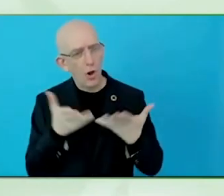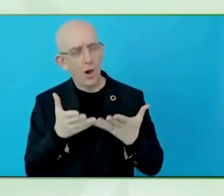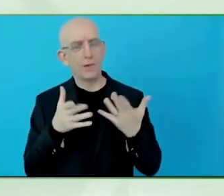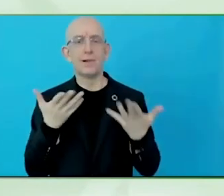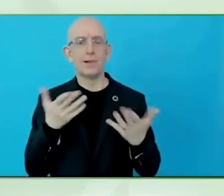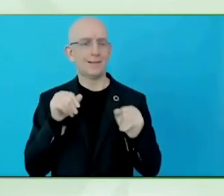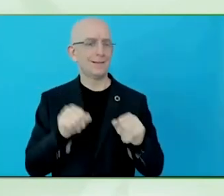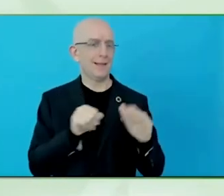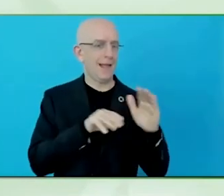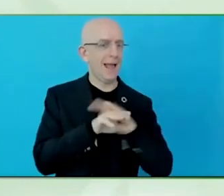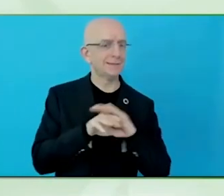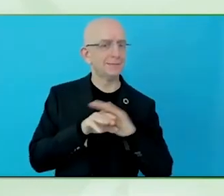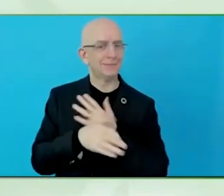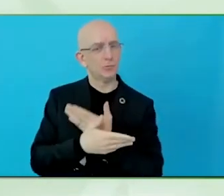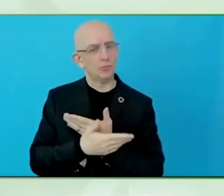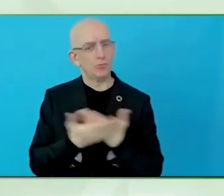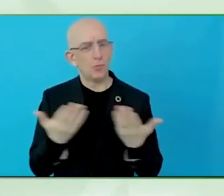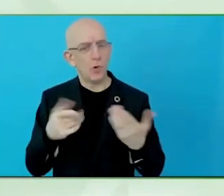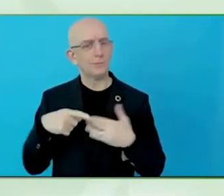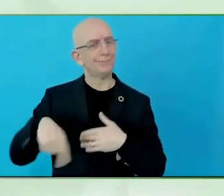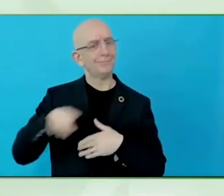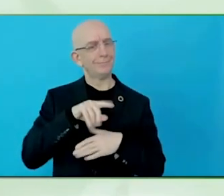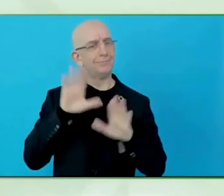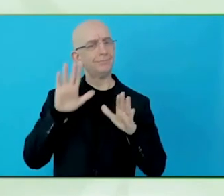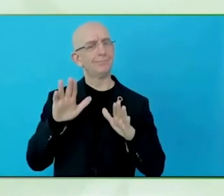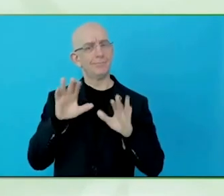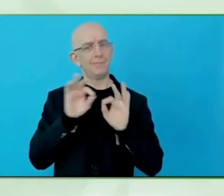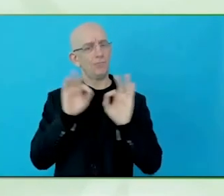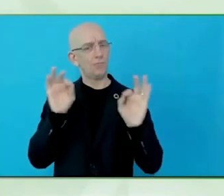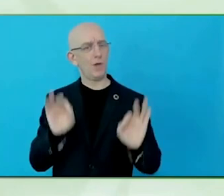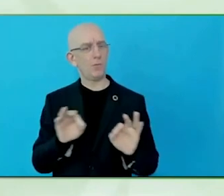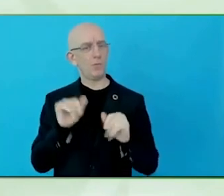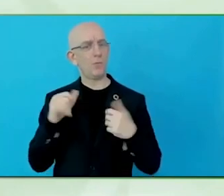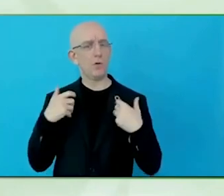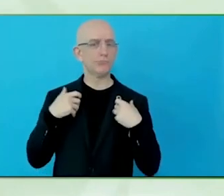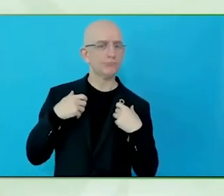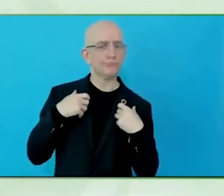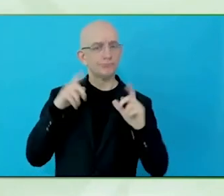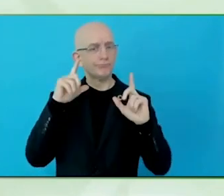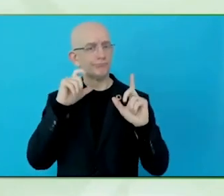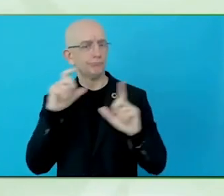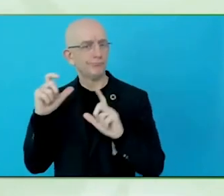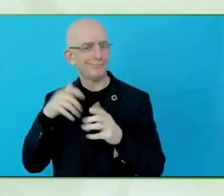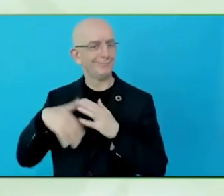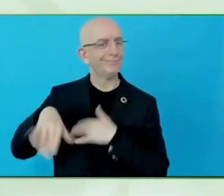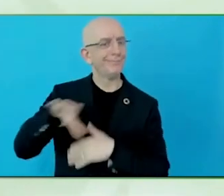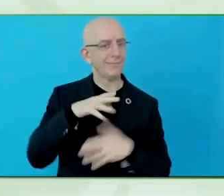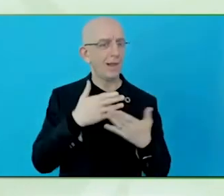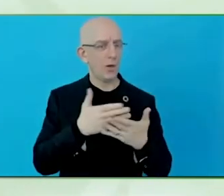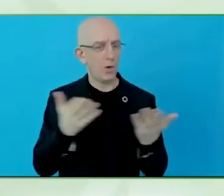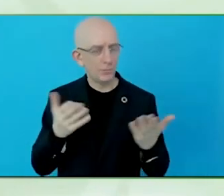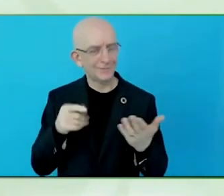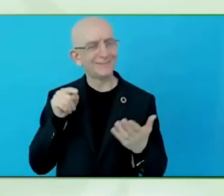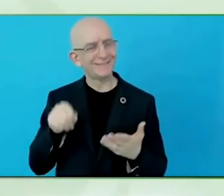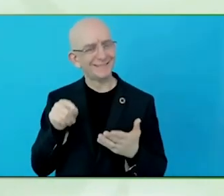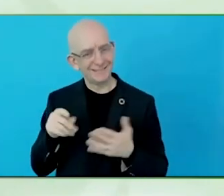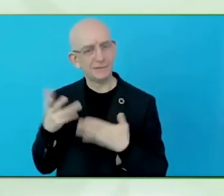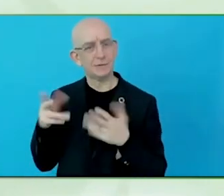These global standards are going to do examine that. Why do we need to explore this? Isn't changing many happening?